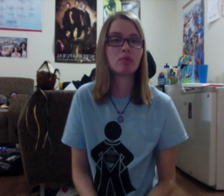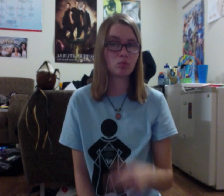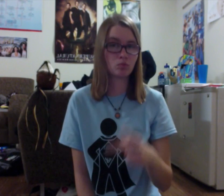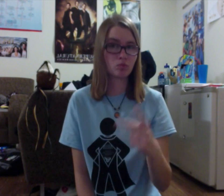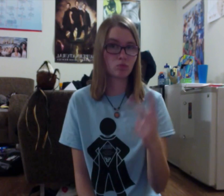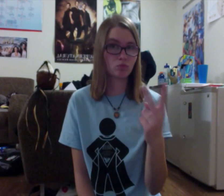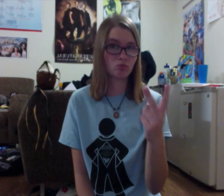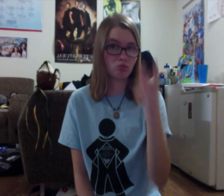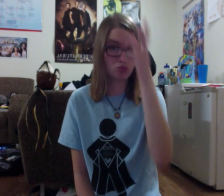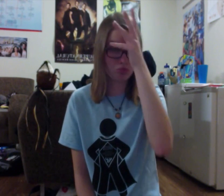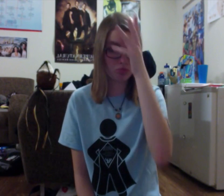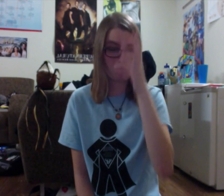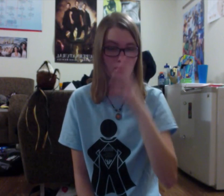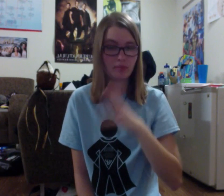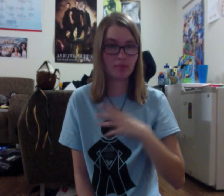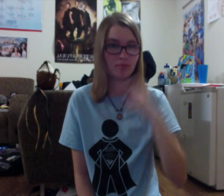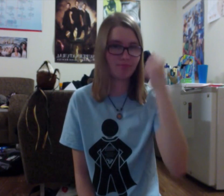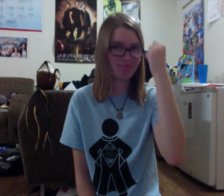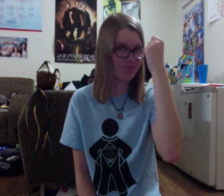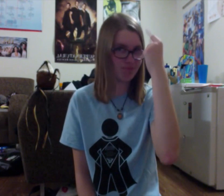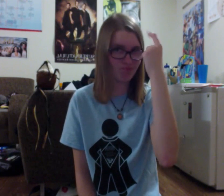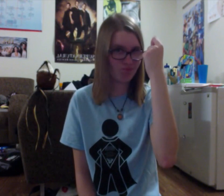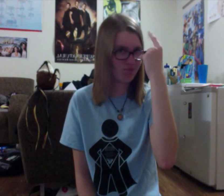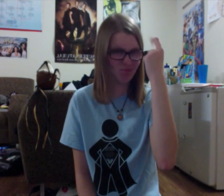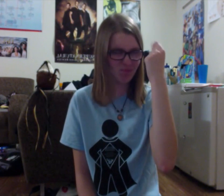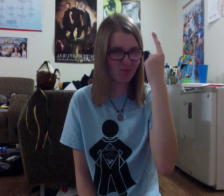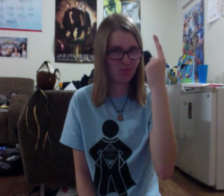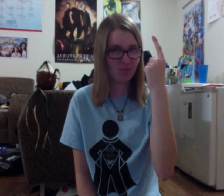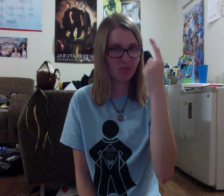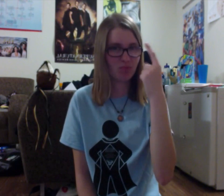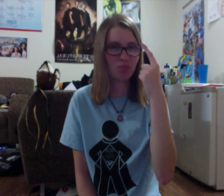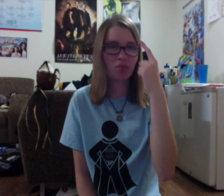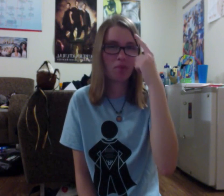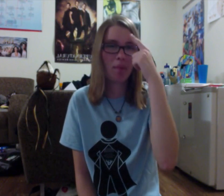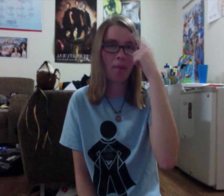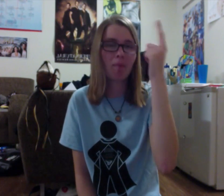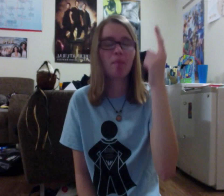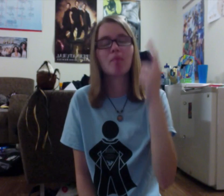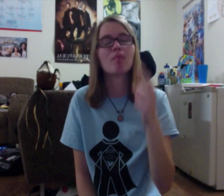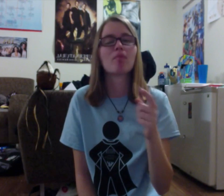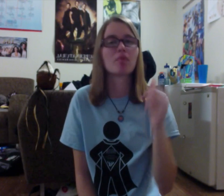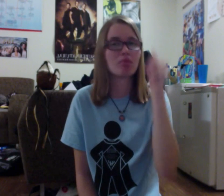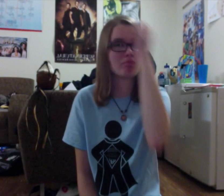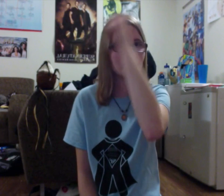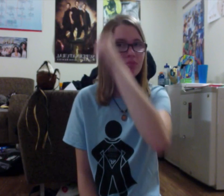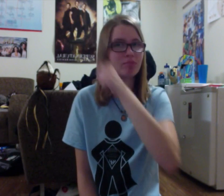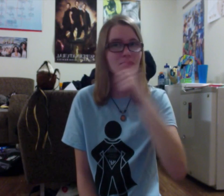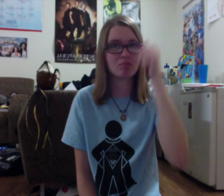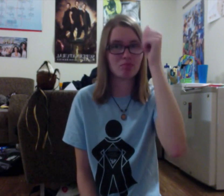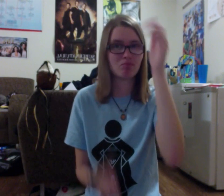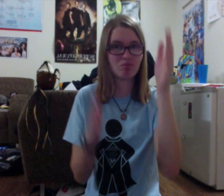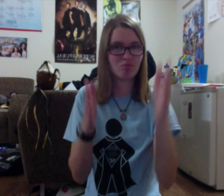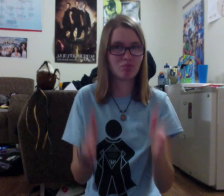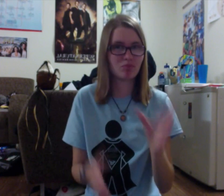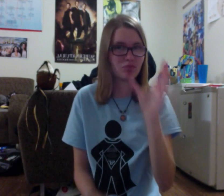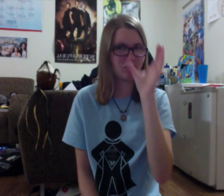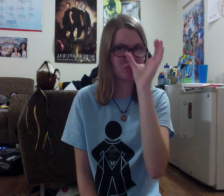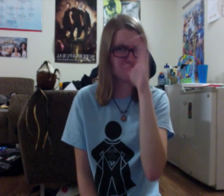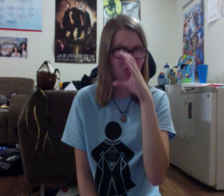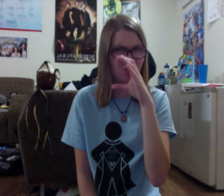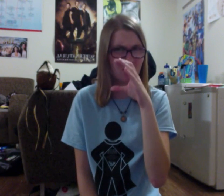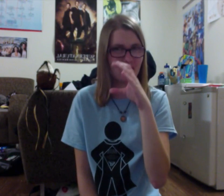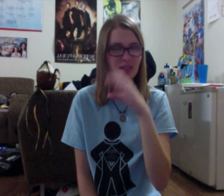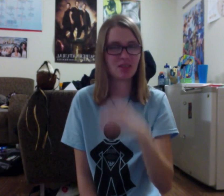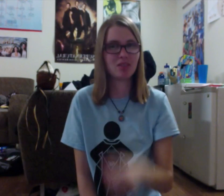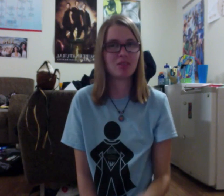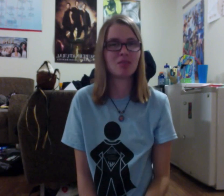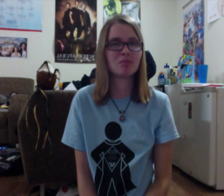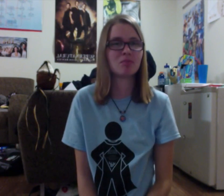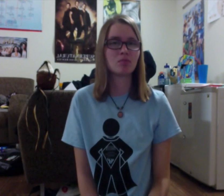The two men didn't understand and thought it was an odd Ethiopian custom.